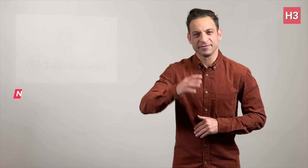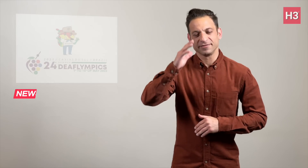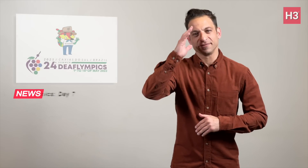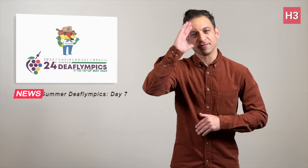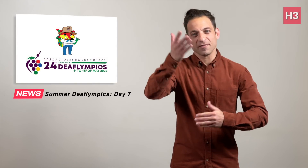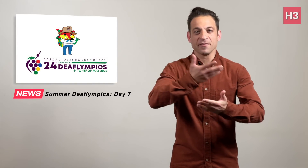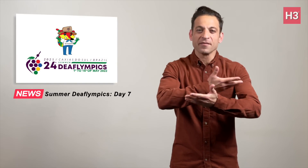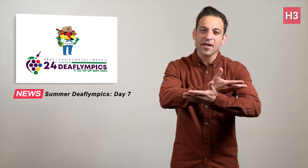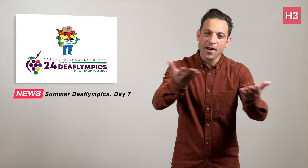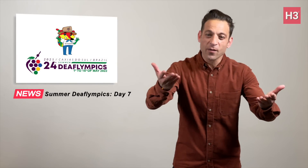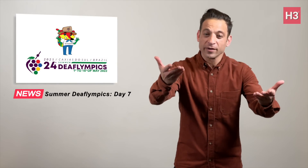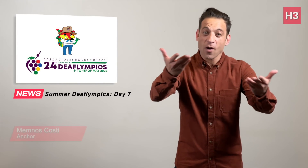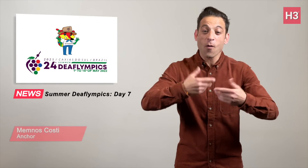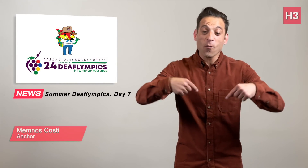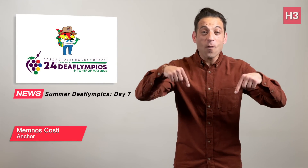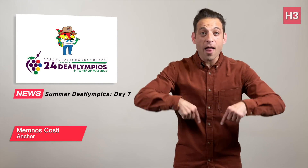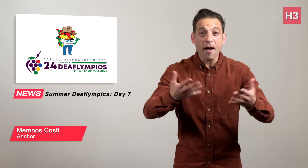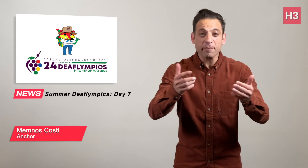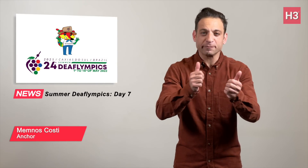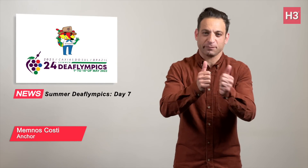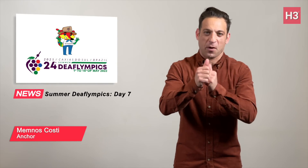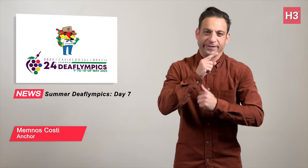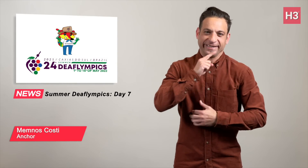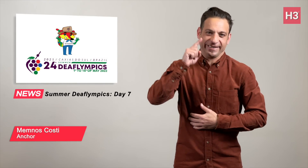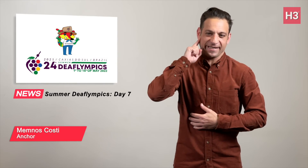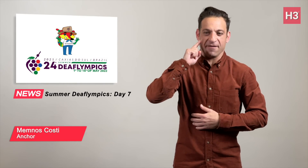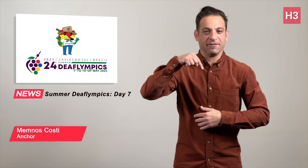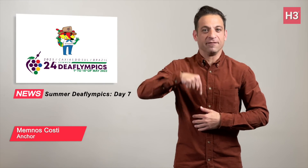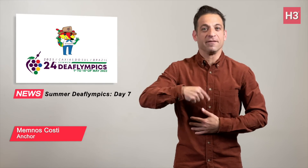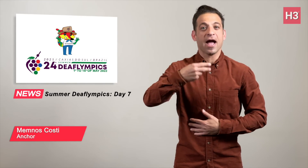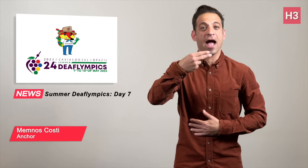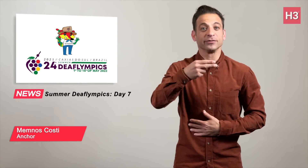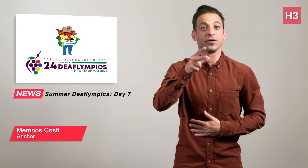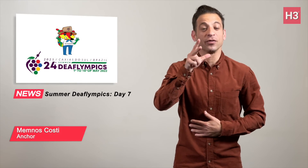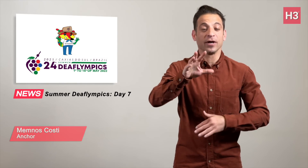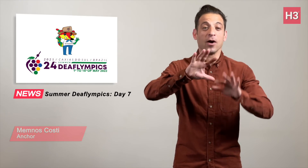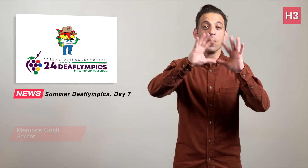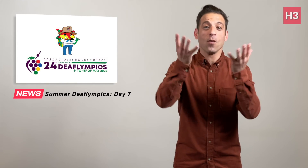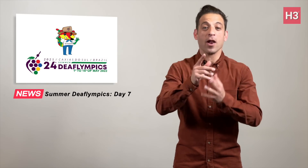Welcome to SportsDeaf at H3 World TV.